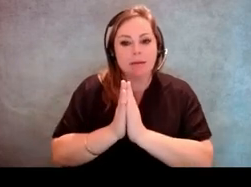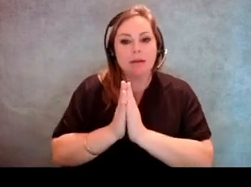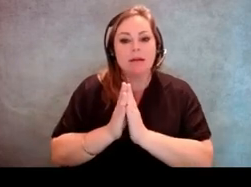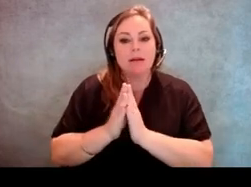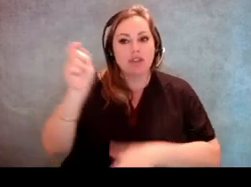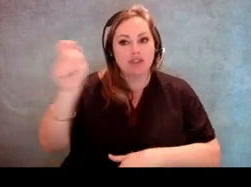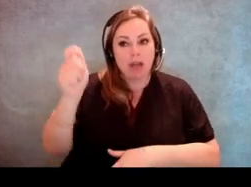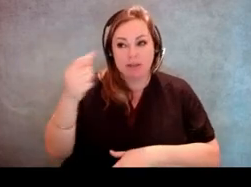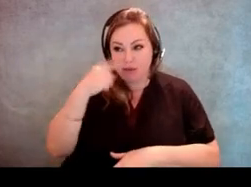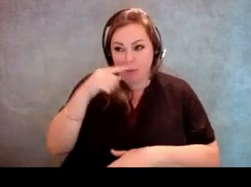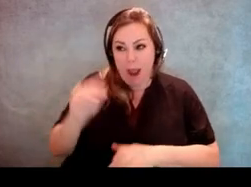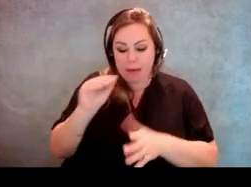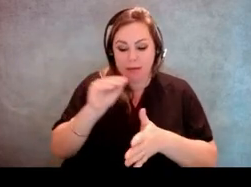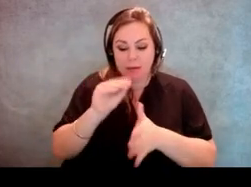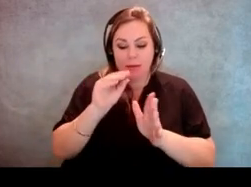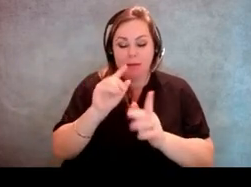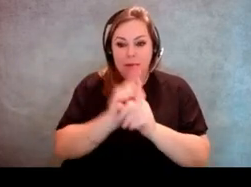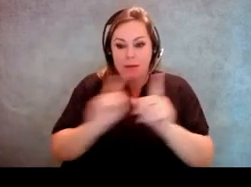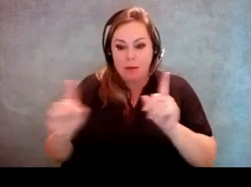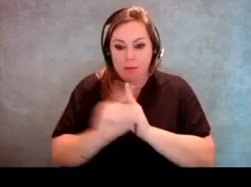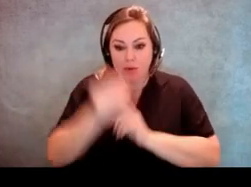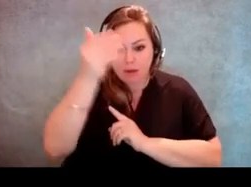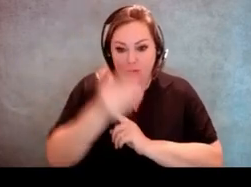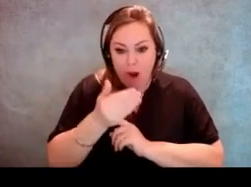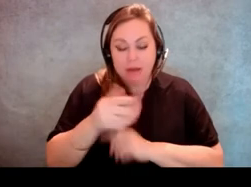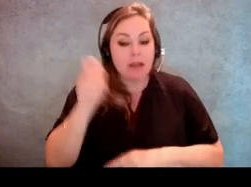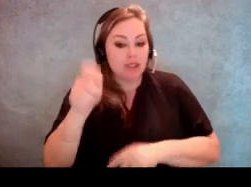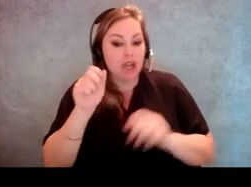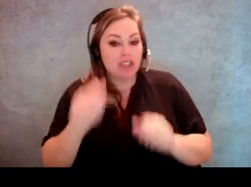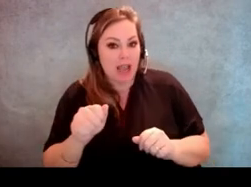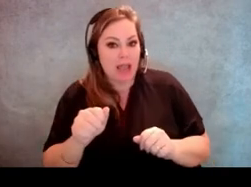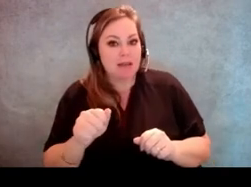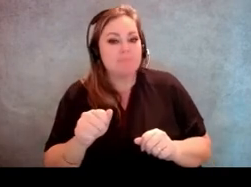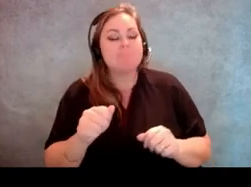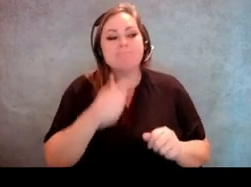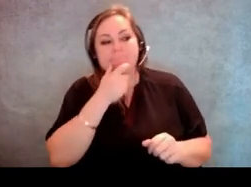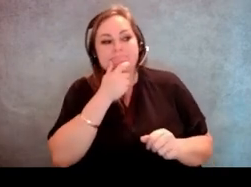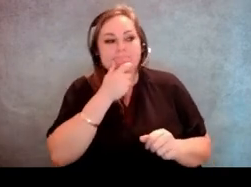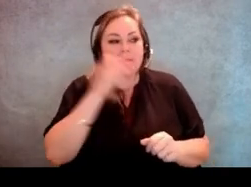if they can be moved to the front of the line and the precinct judge then has the right to say yes or no.